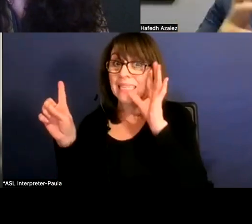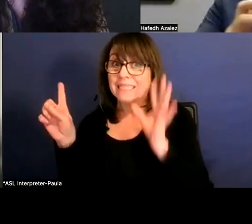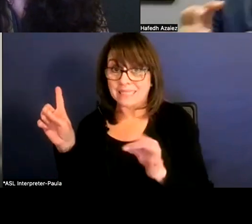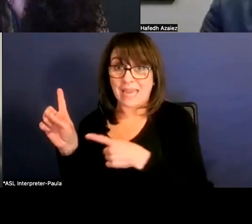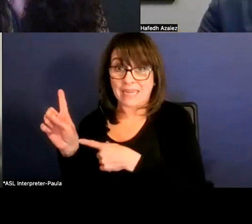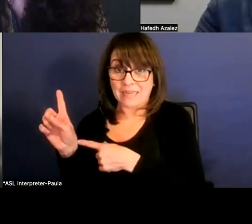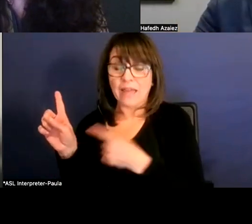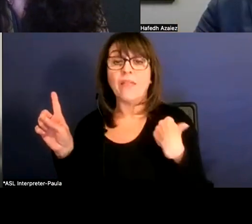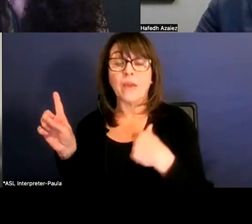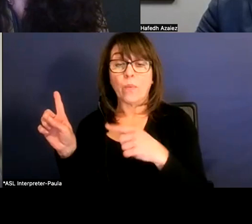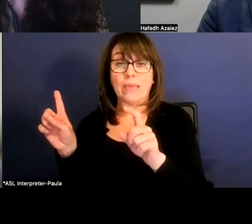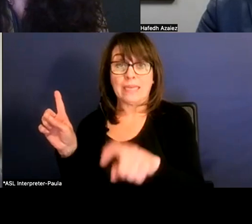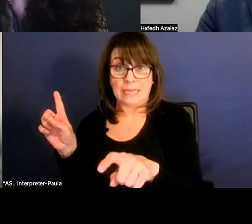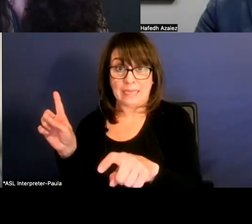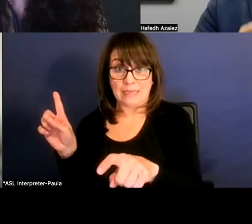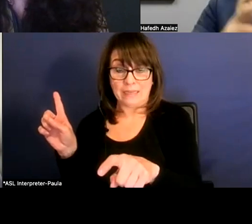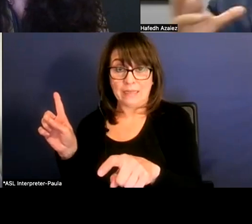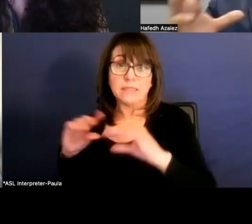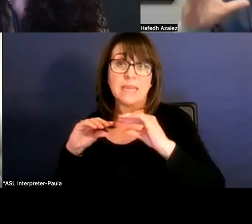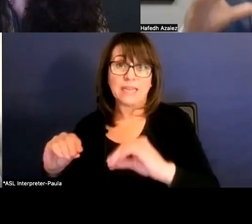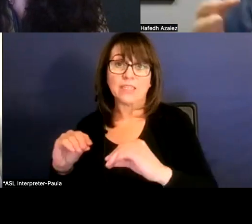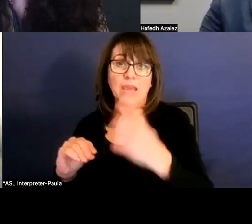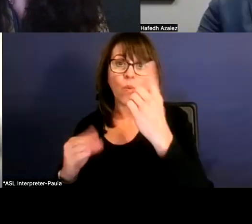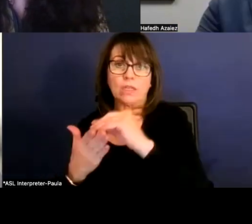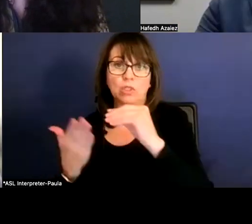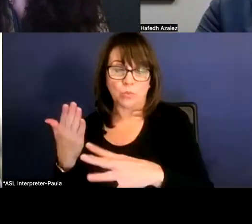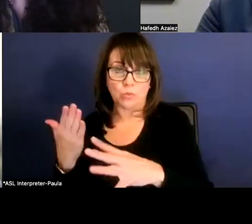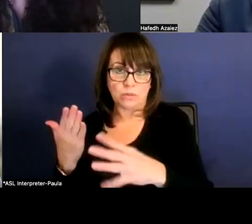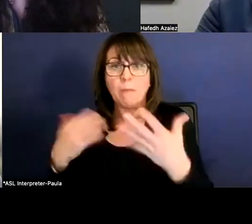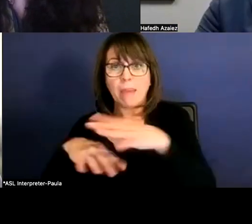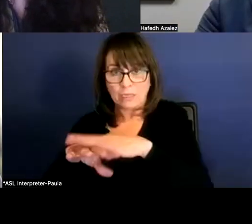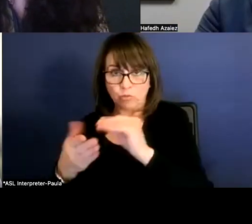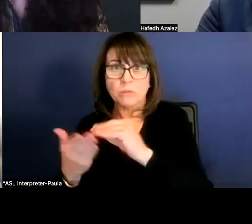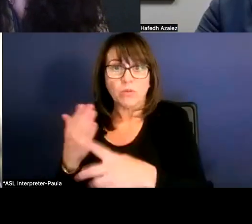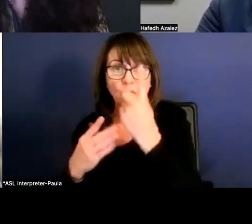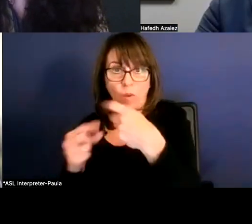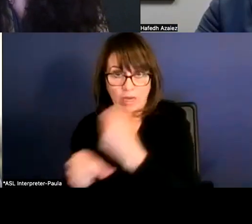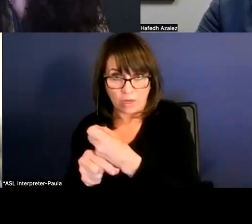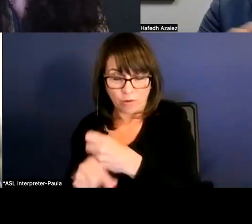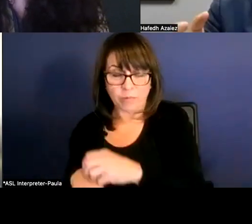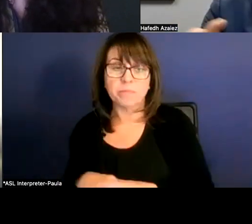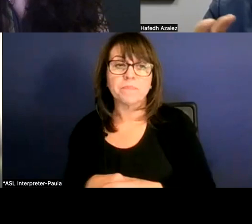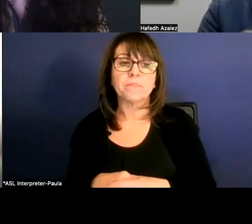a district needs really to educate a student and mainstream students. Now, there may be extra funds.